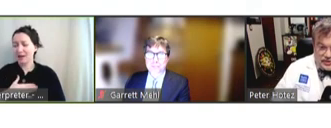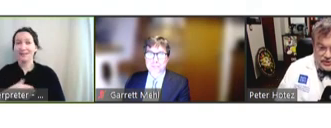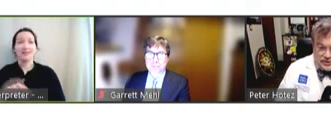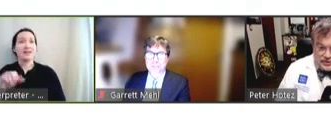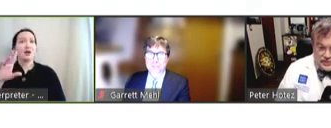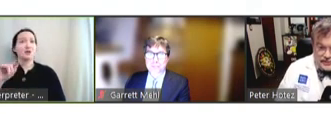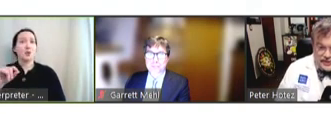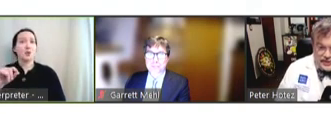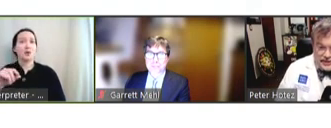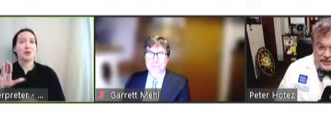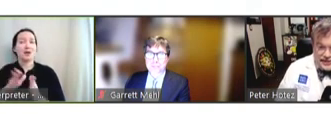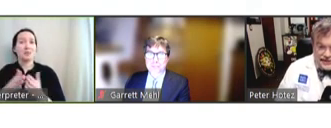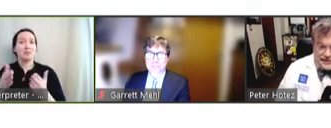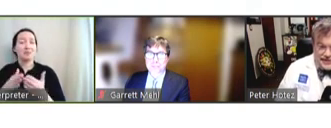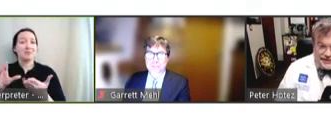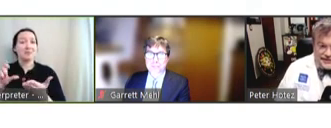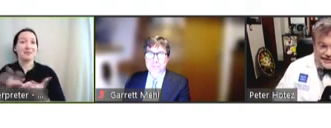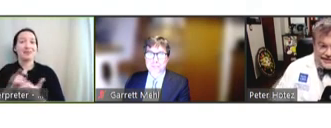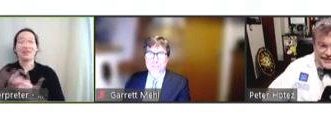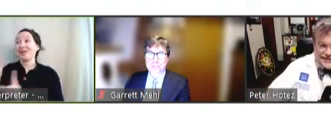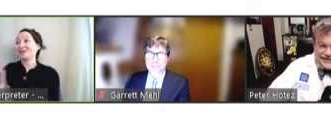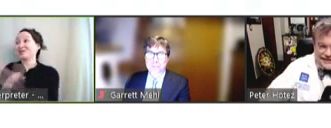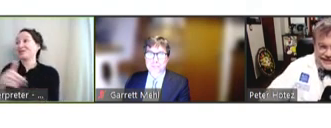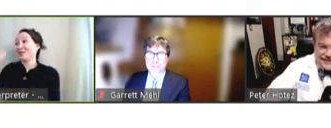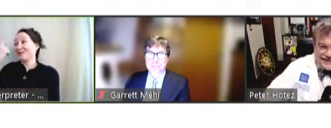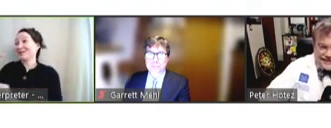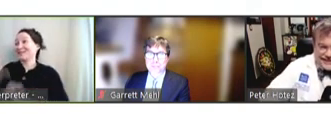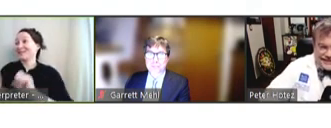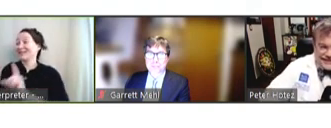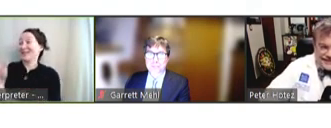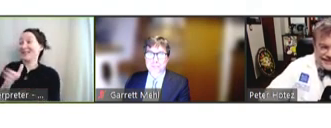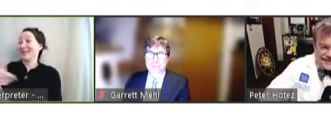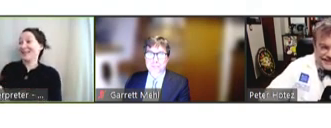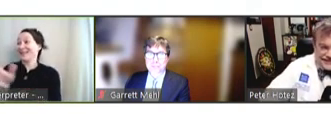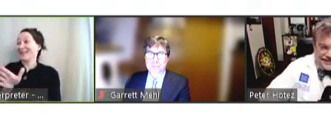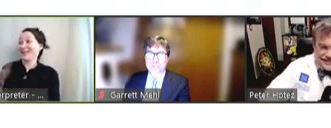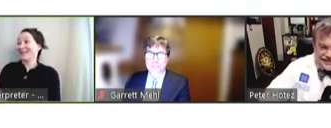called "Shnoring [spelled phonetically] For Science." I'm trying to do just that.